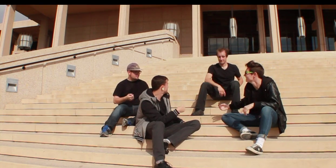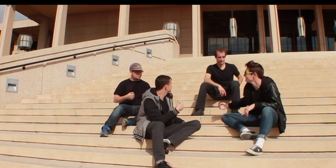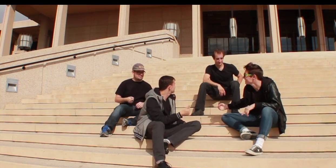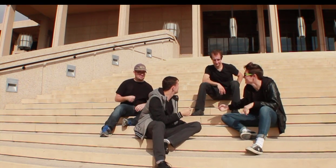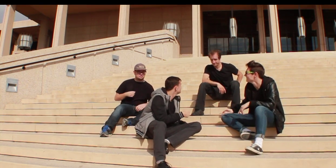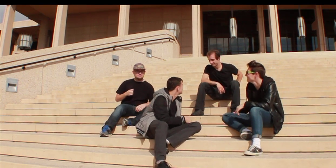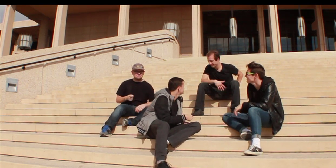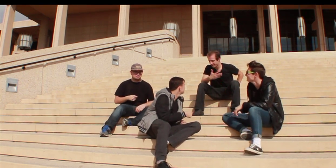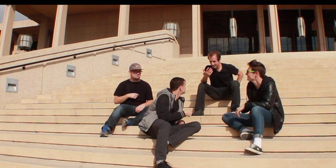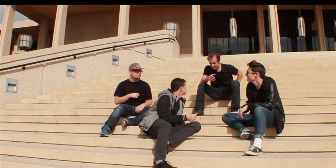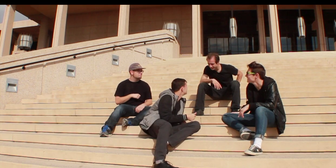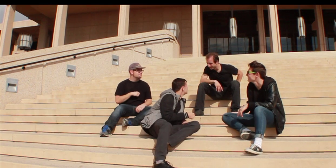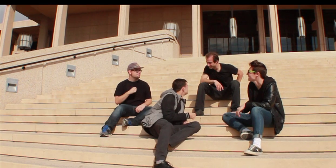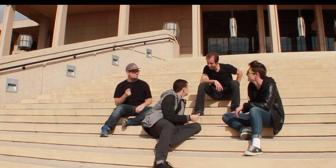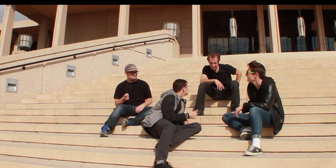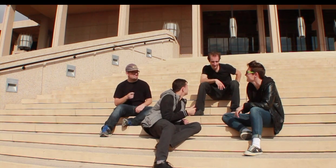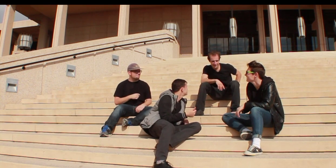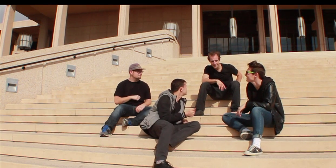Kenickie: Can she find me a friend?